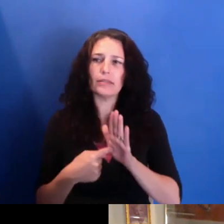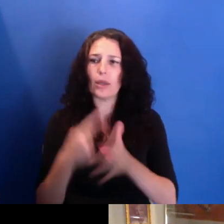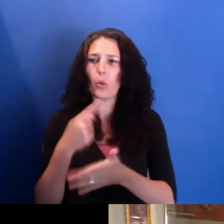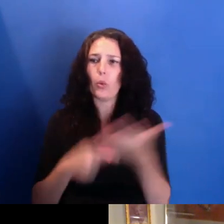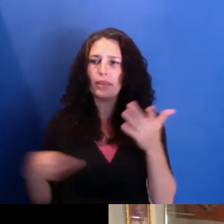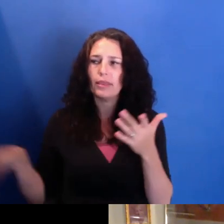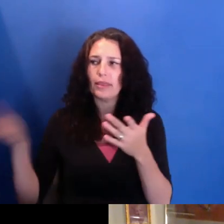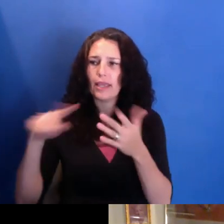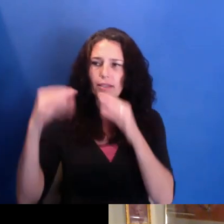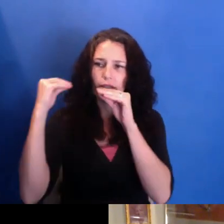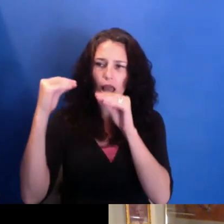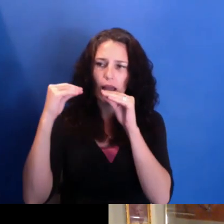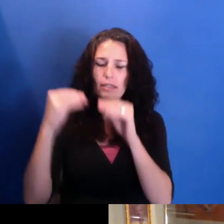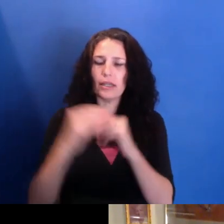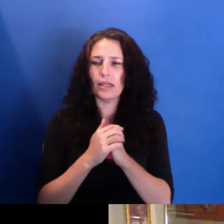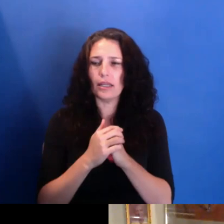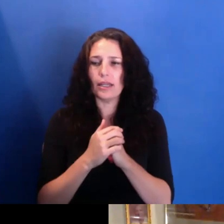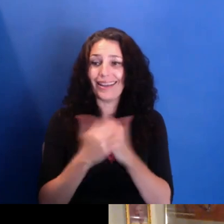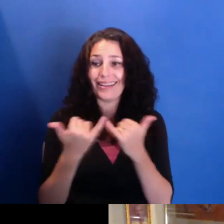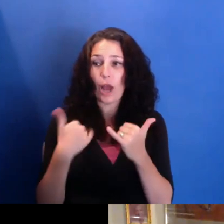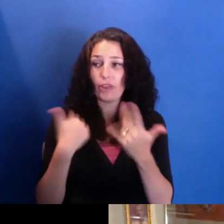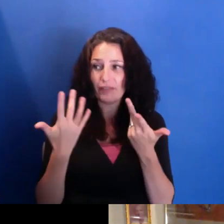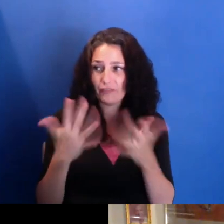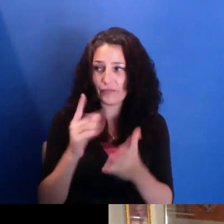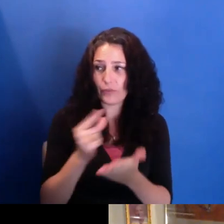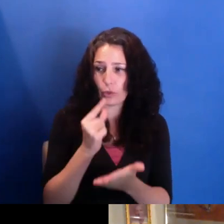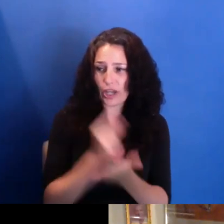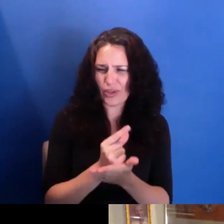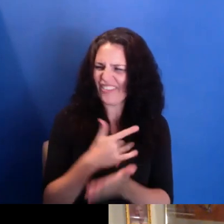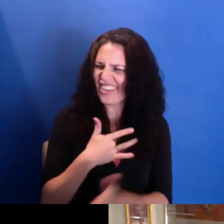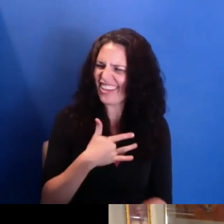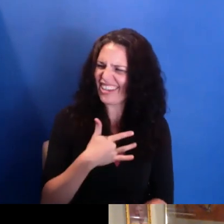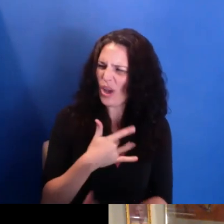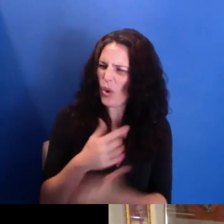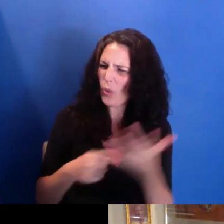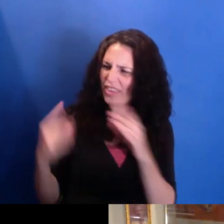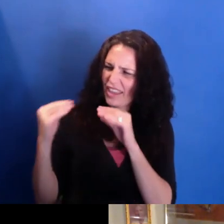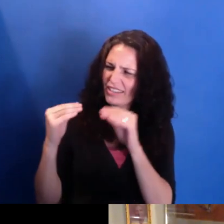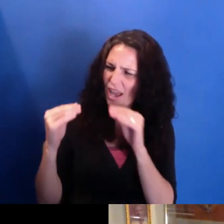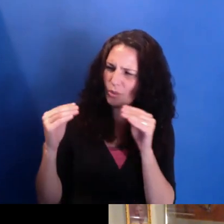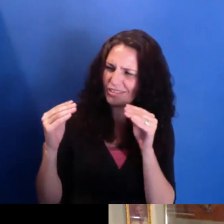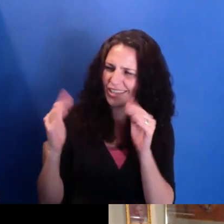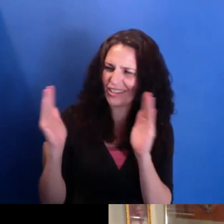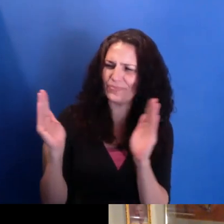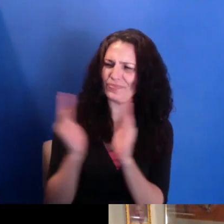and feel now that I'm out of it, just very narrow in terms of how you get a film made and how it gets support